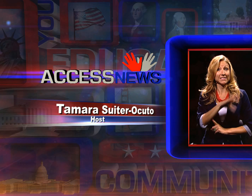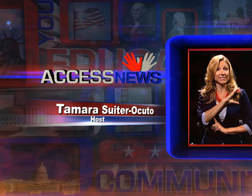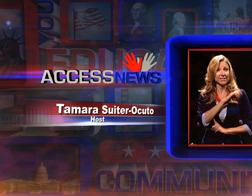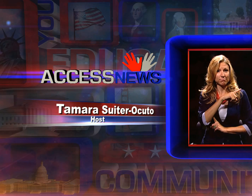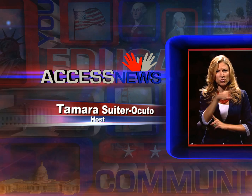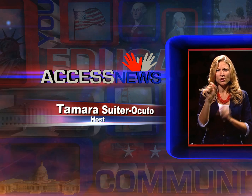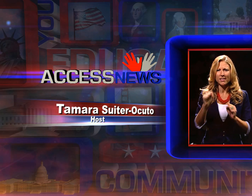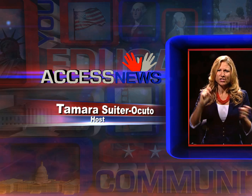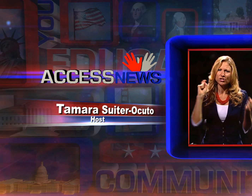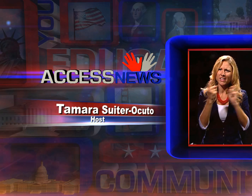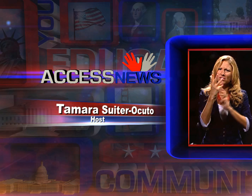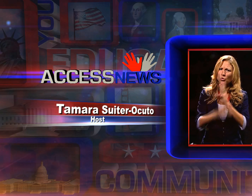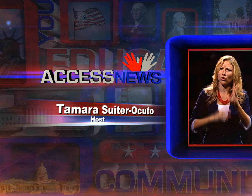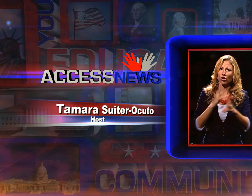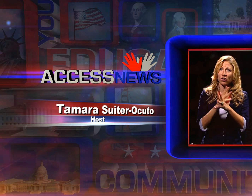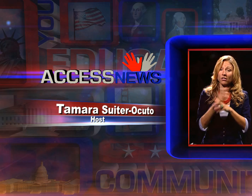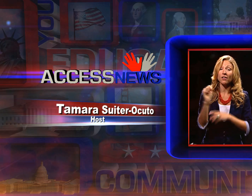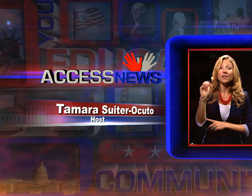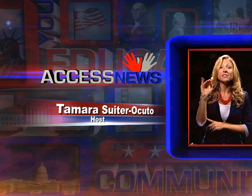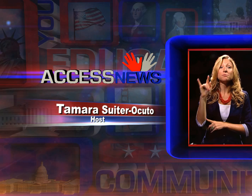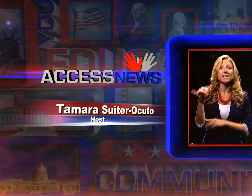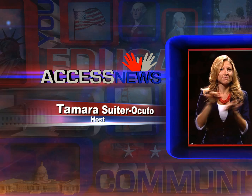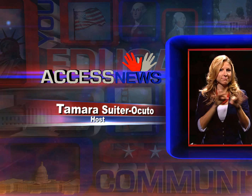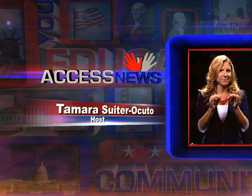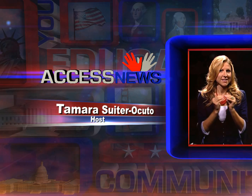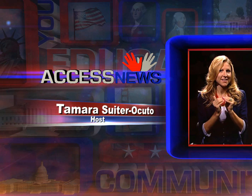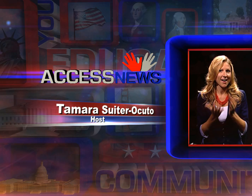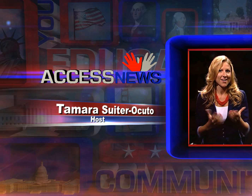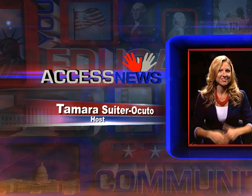YOU CAN CHANGE THE WORLD. SMITTY EXPLAINS HOW.